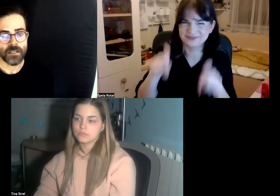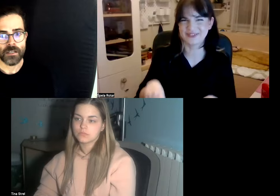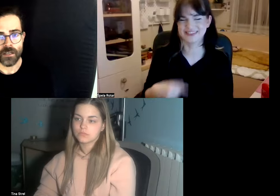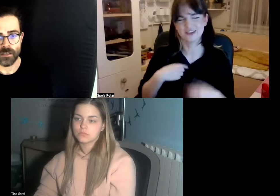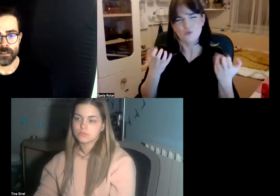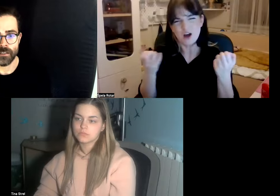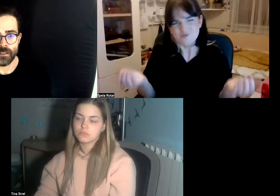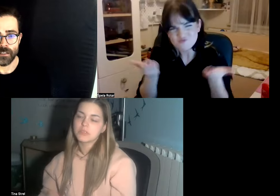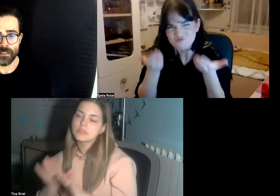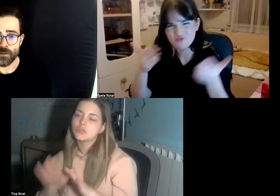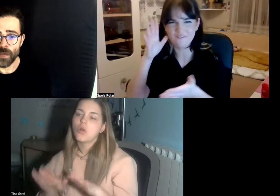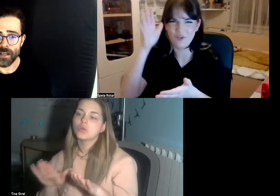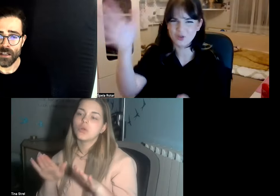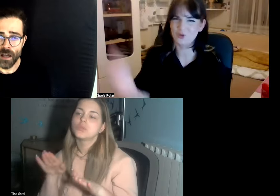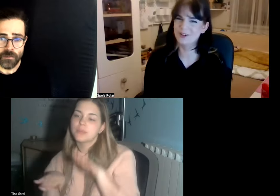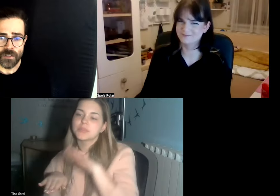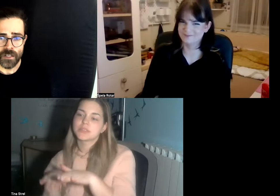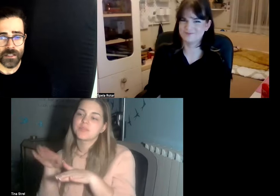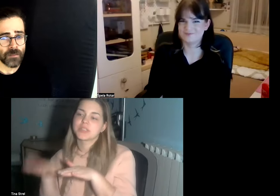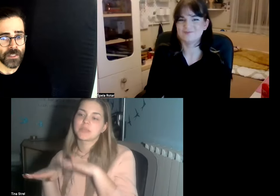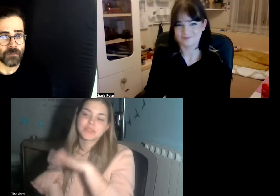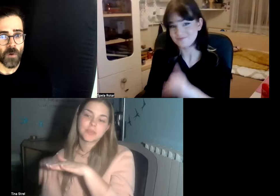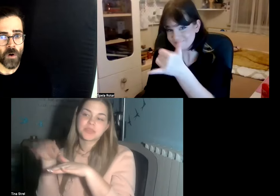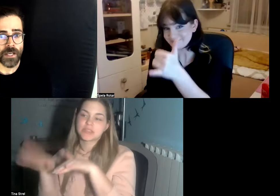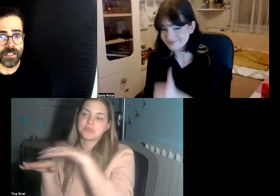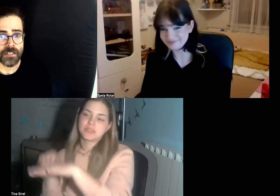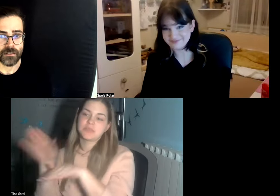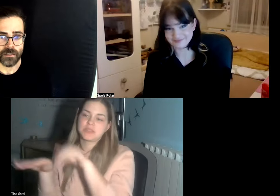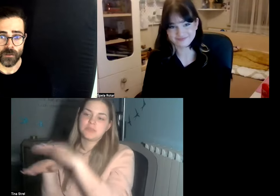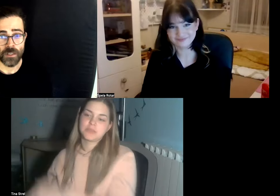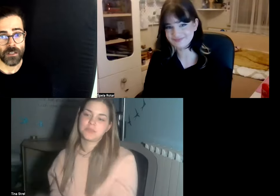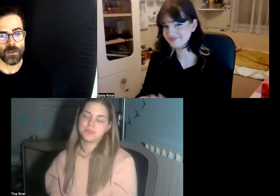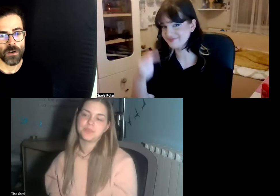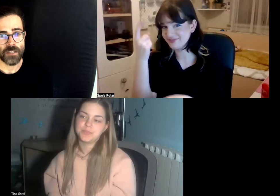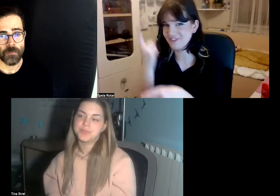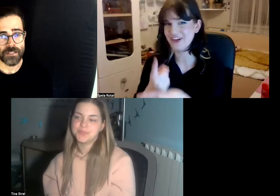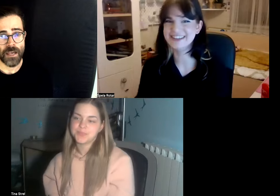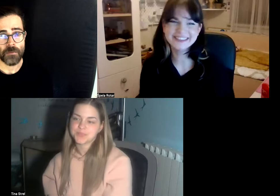just to make our lives a little bit more easier and we need to go step by step